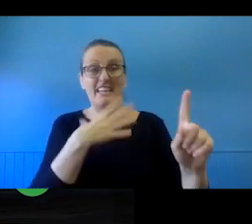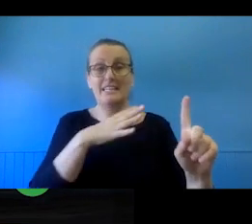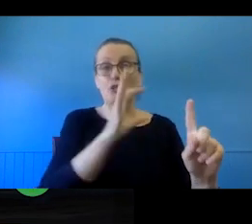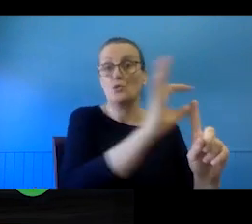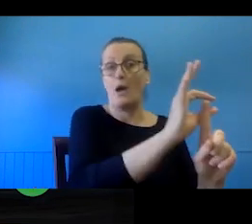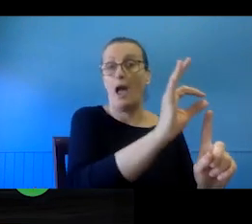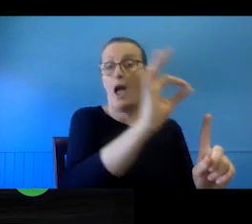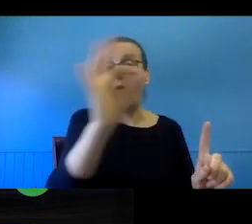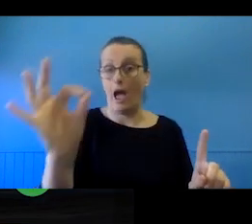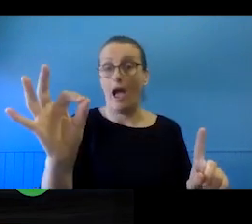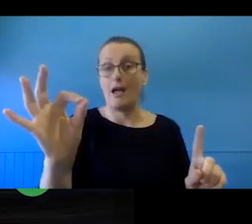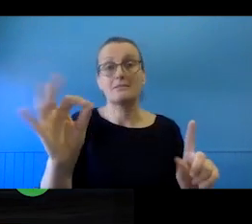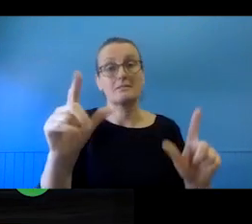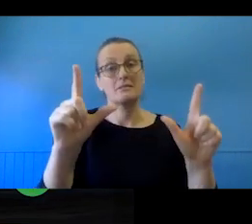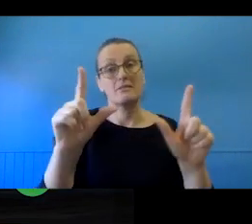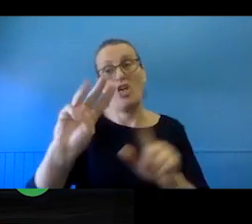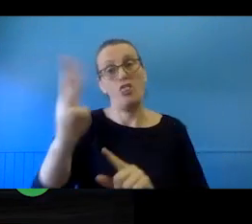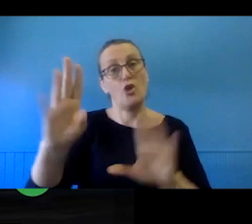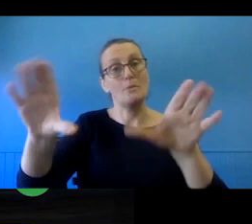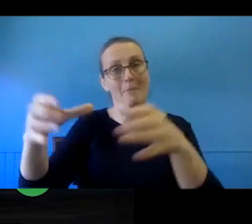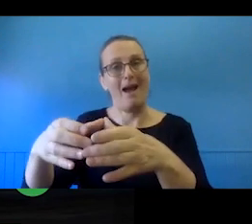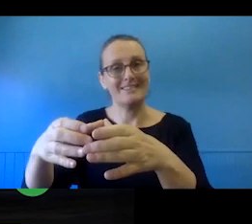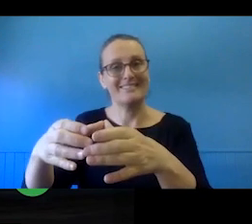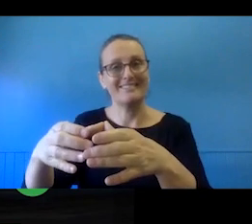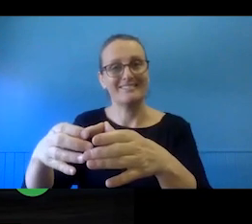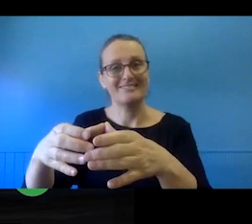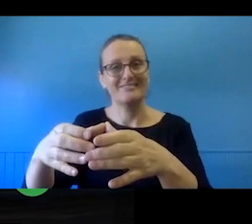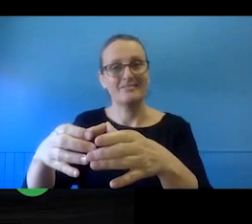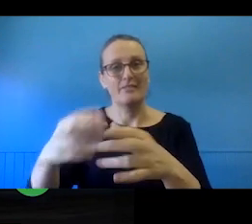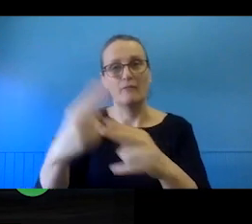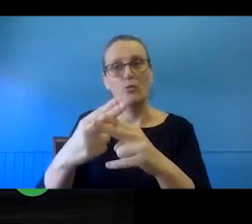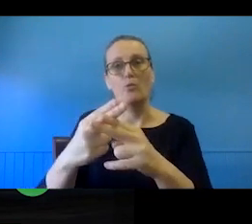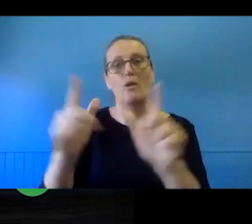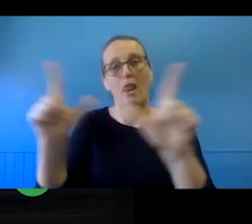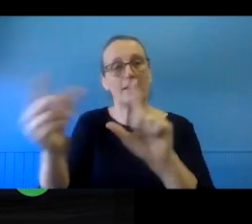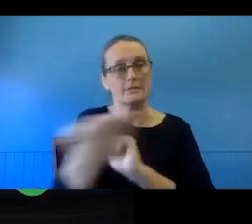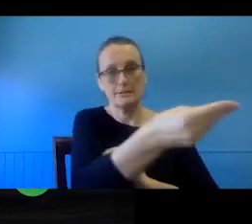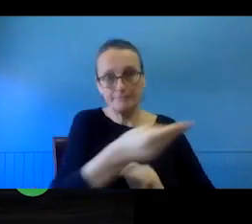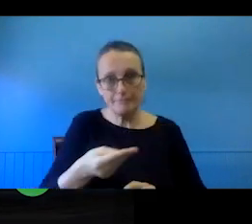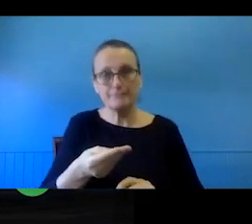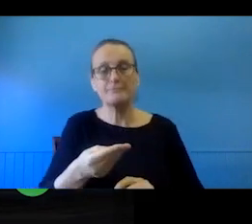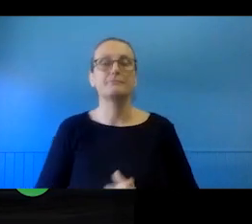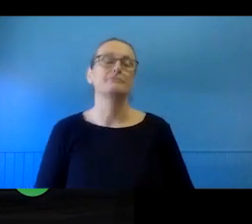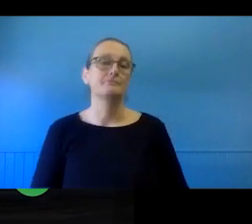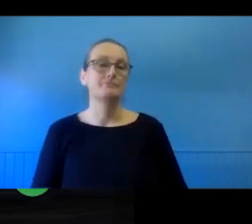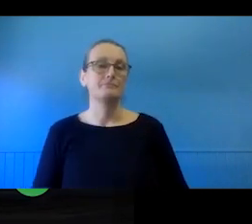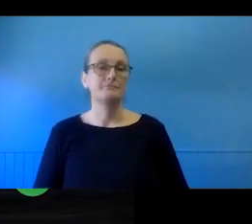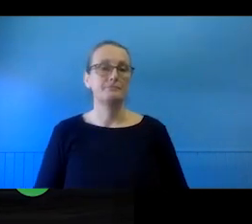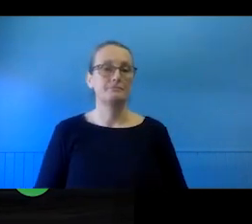securing licences from the third parties directly. I will talk a